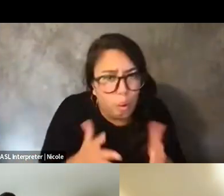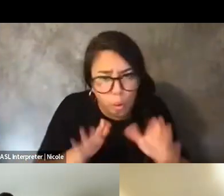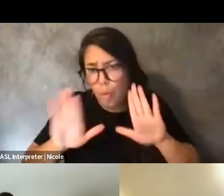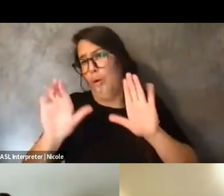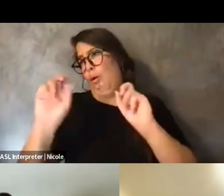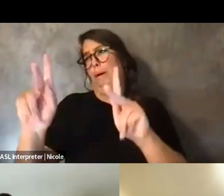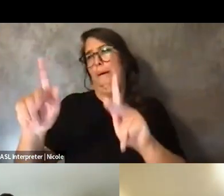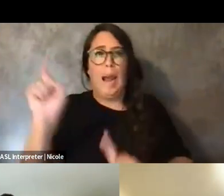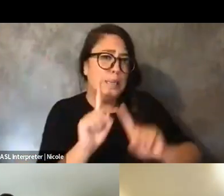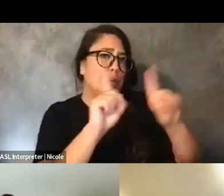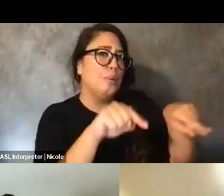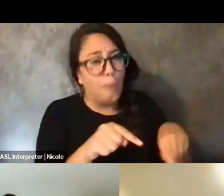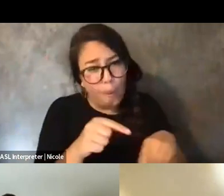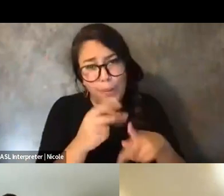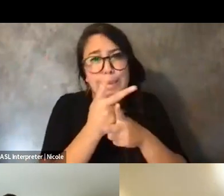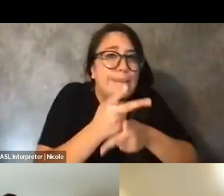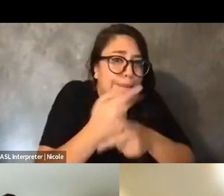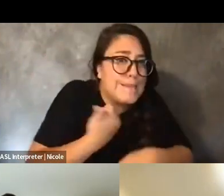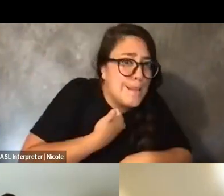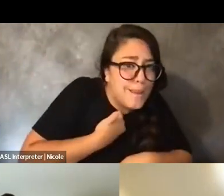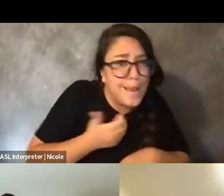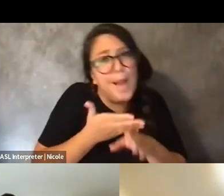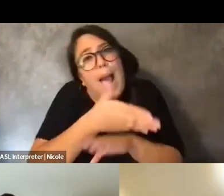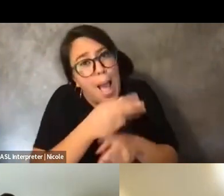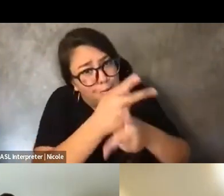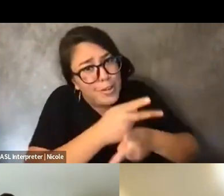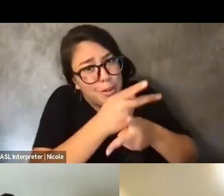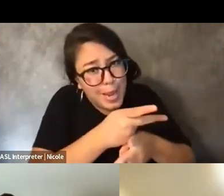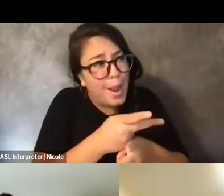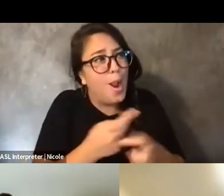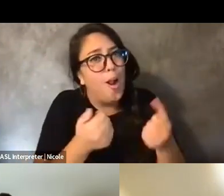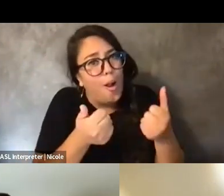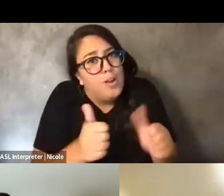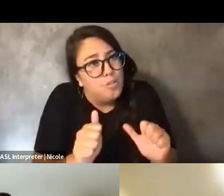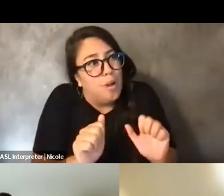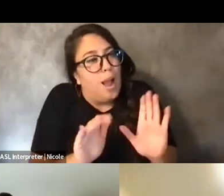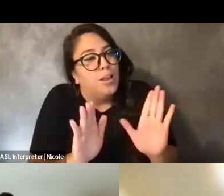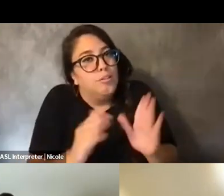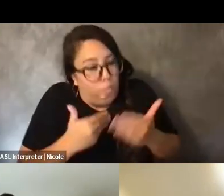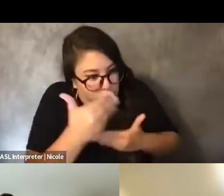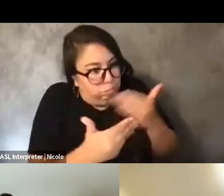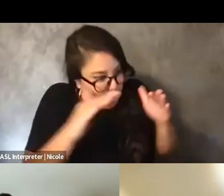I need to go do some aftercare and just kind of try to get to my work." And, you know, that's really hard, I mean,